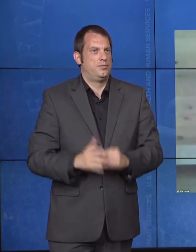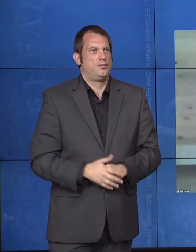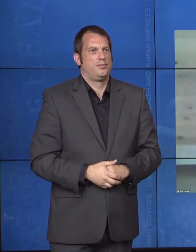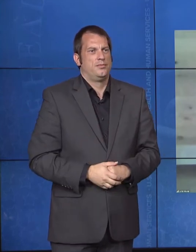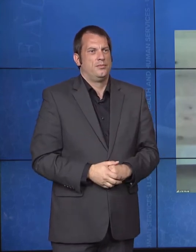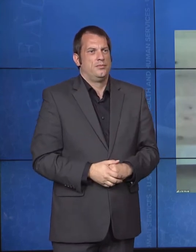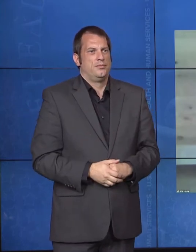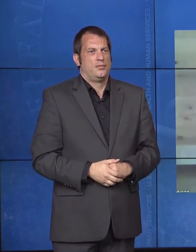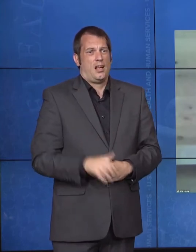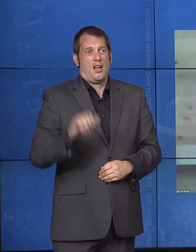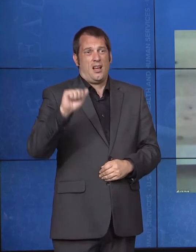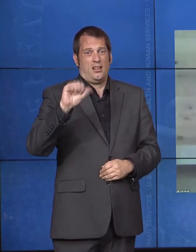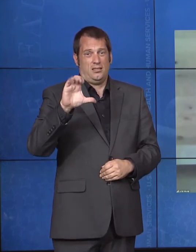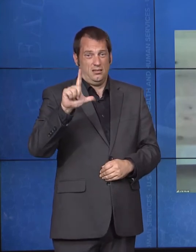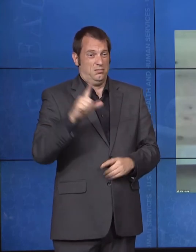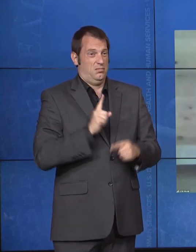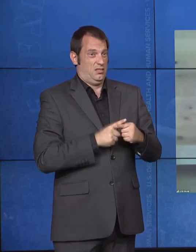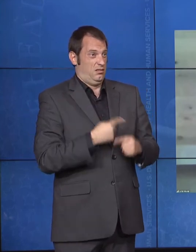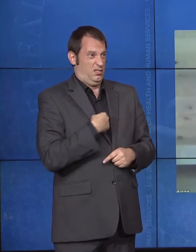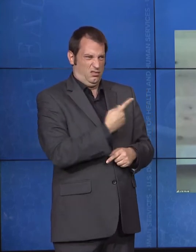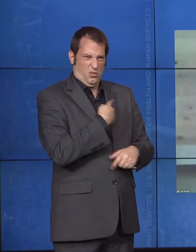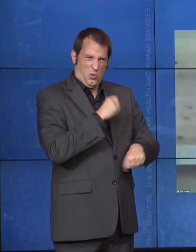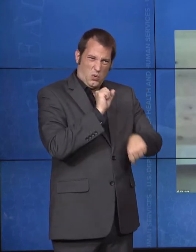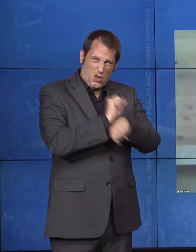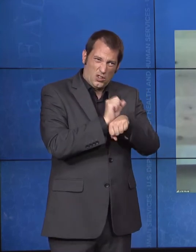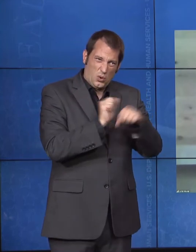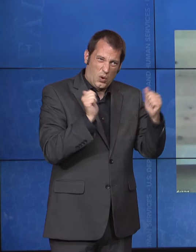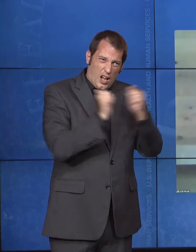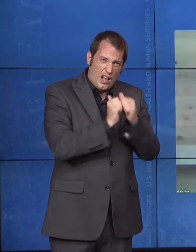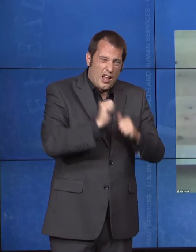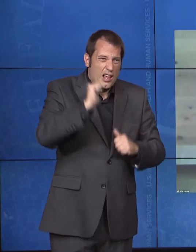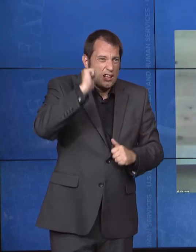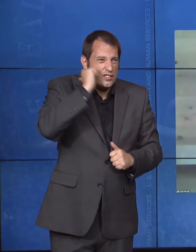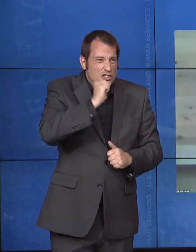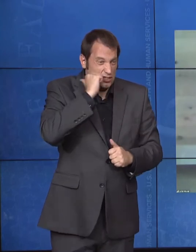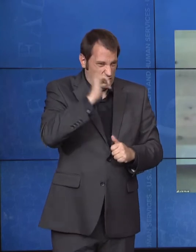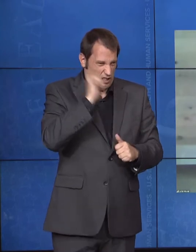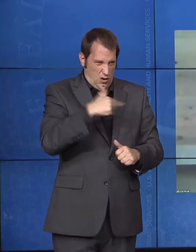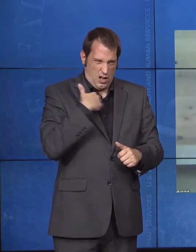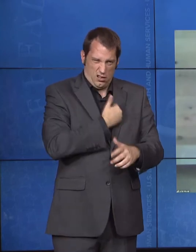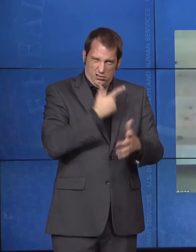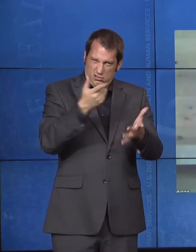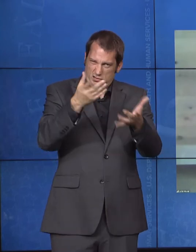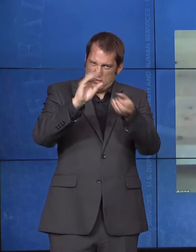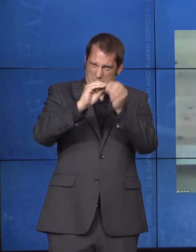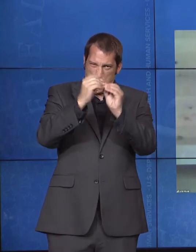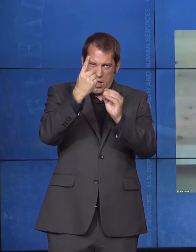in our name, and it's at the core of our mission. One thing that we'd talked a lot to all the